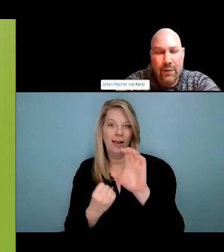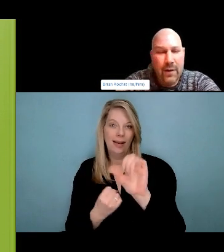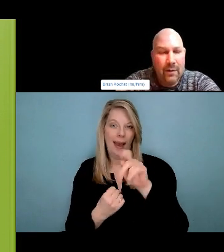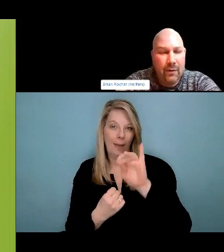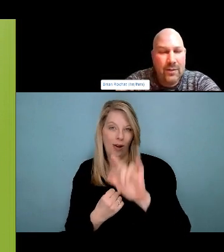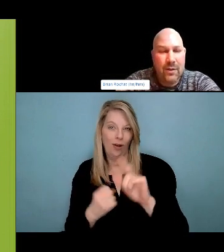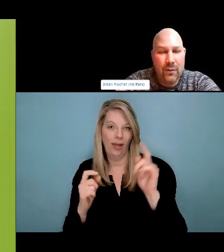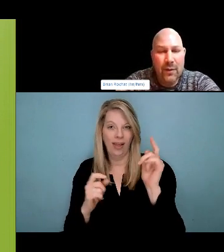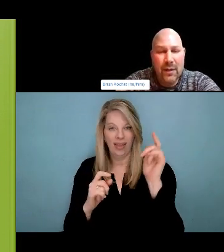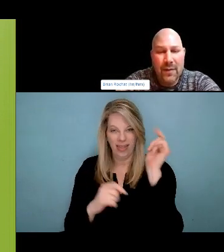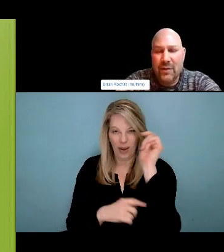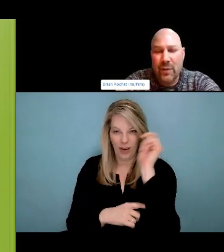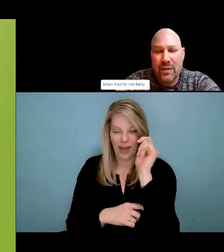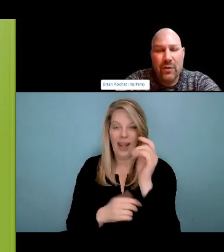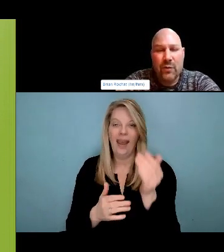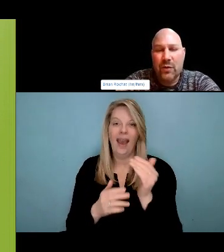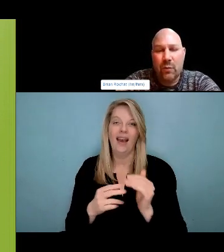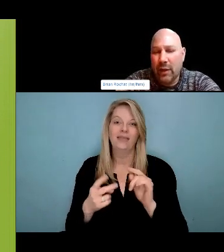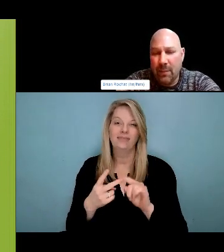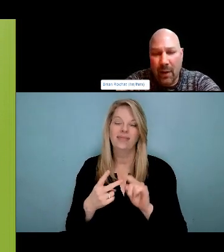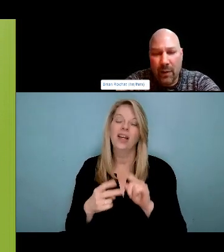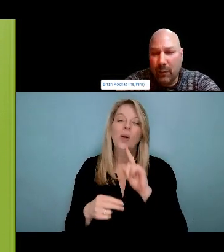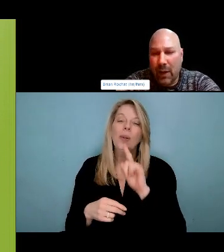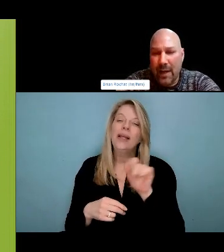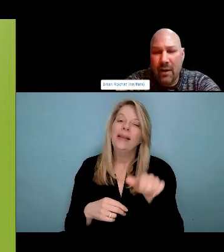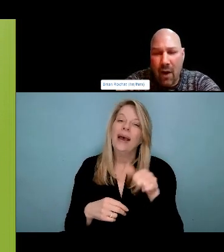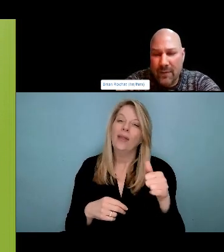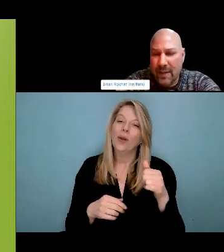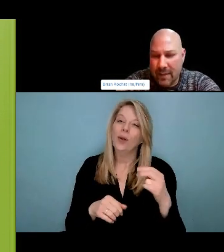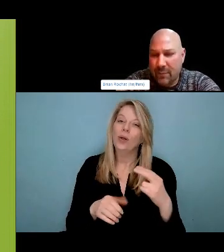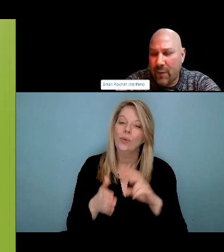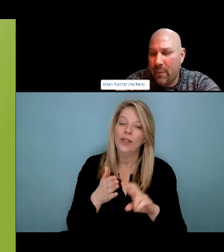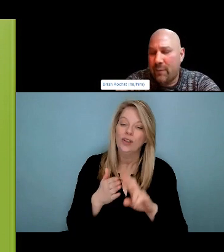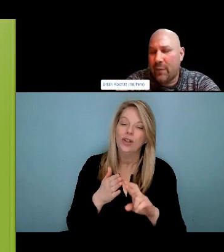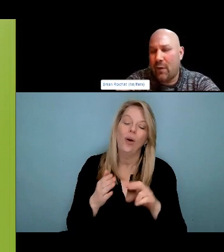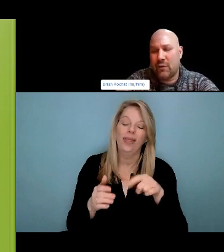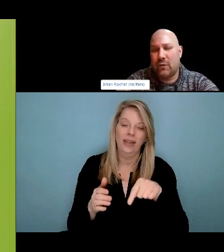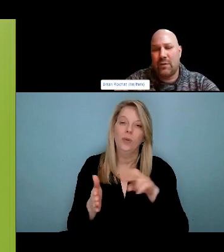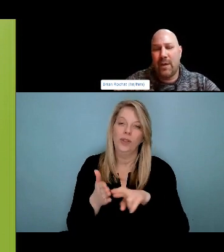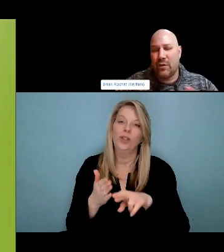know, what my generation knows. And. Constantly challenge us to move forward